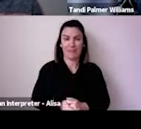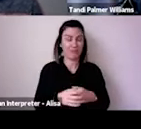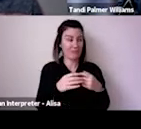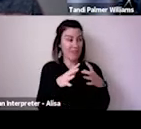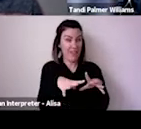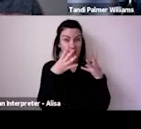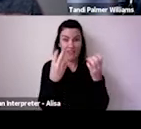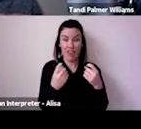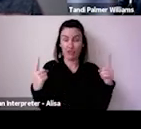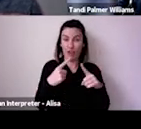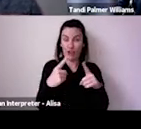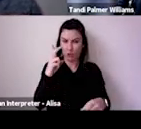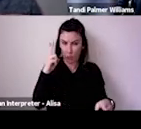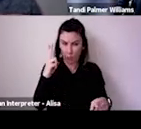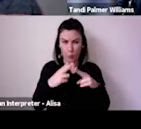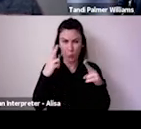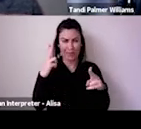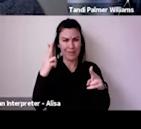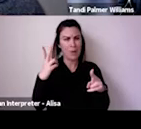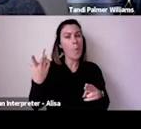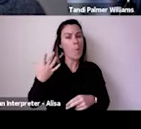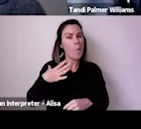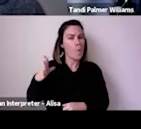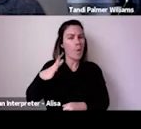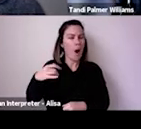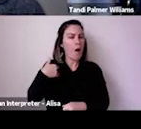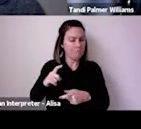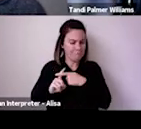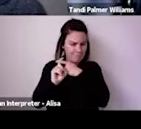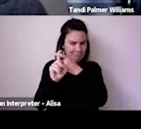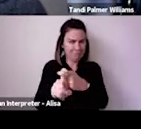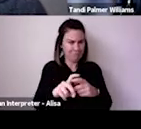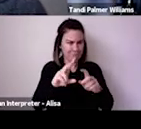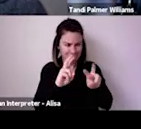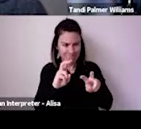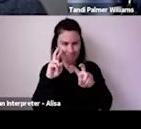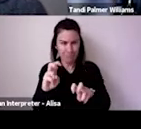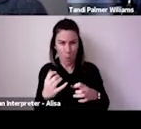So in our discussion today we'll be comparing and contrasting the results from Australia